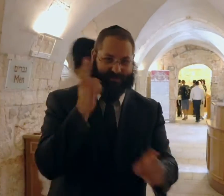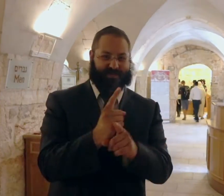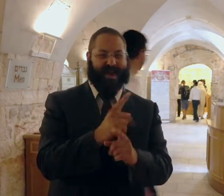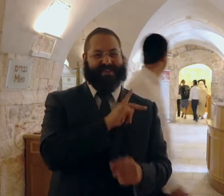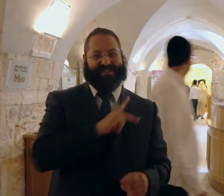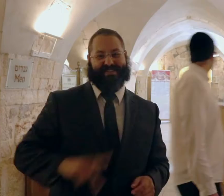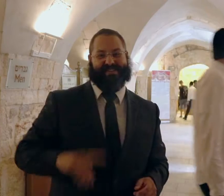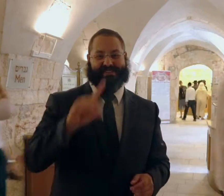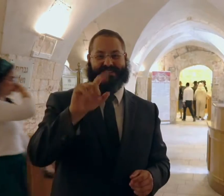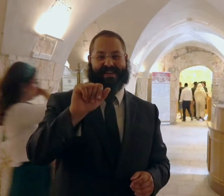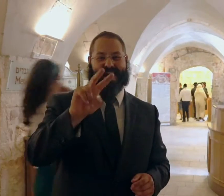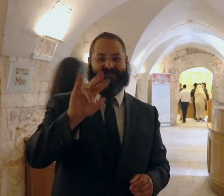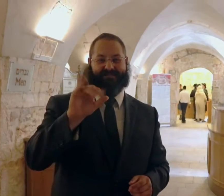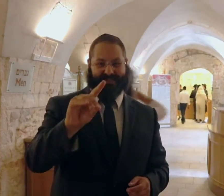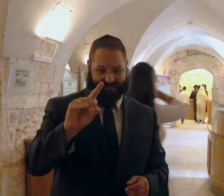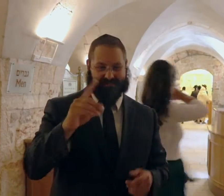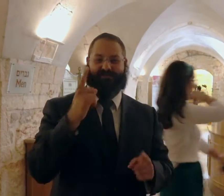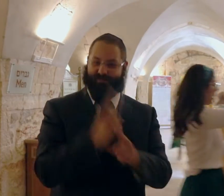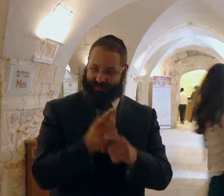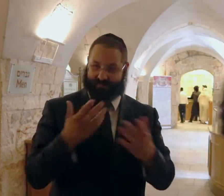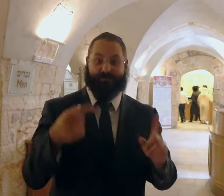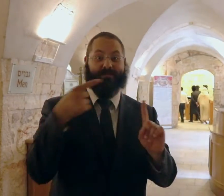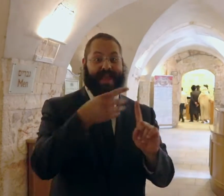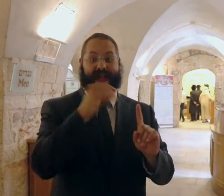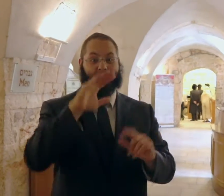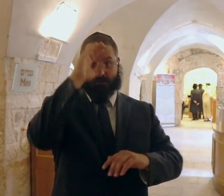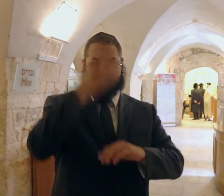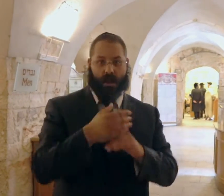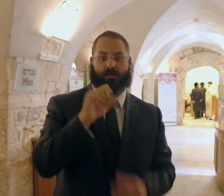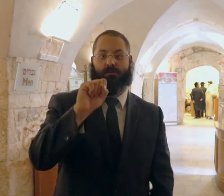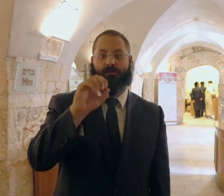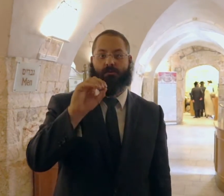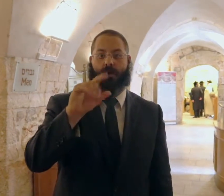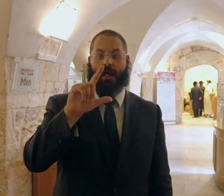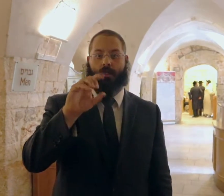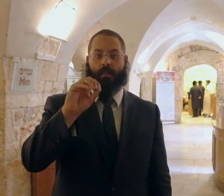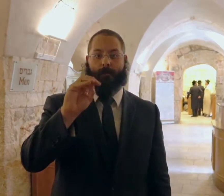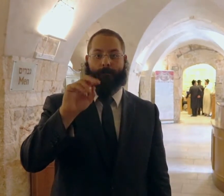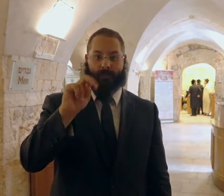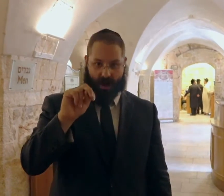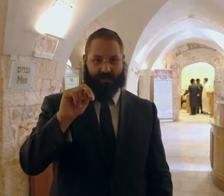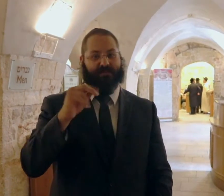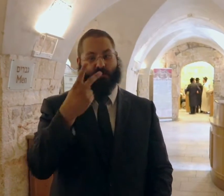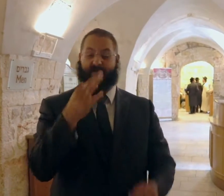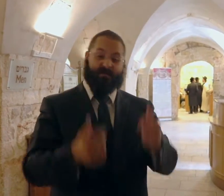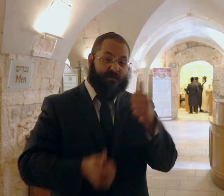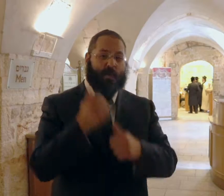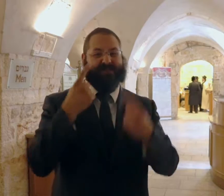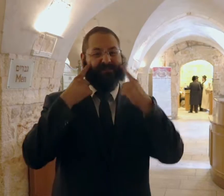Right! King David! He and his son, Solomon, were two of the most famous